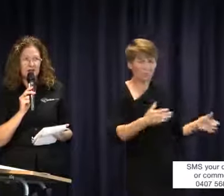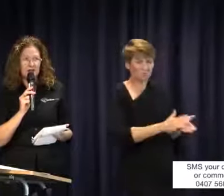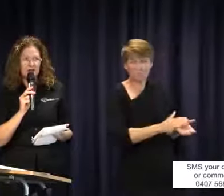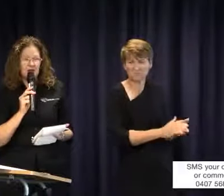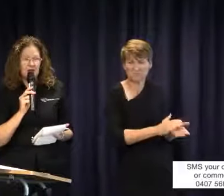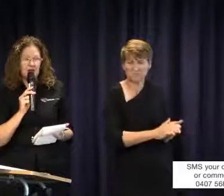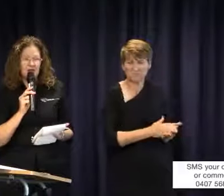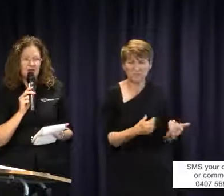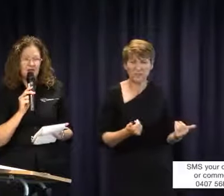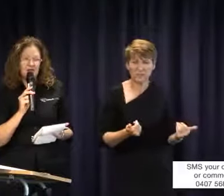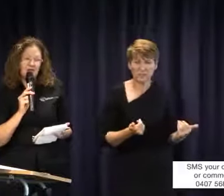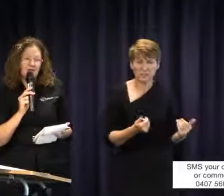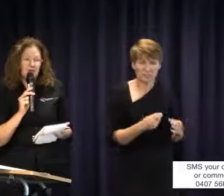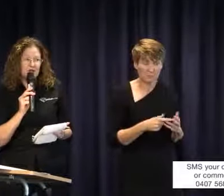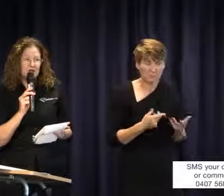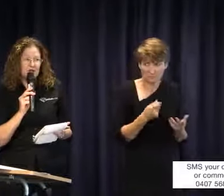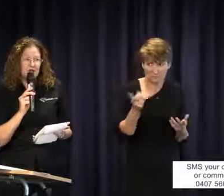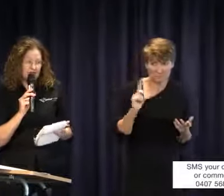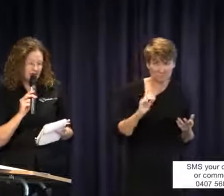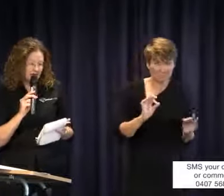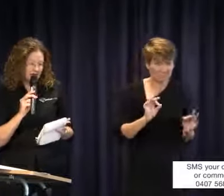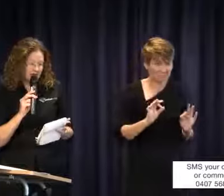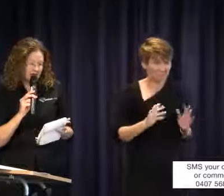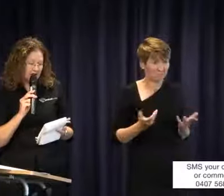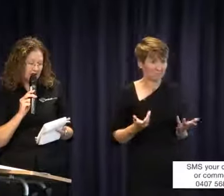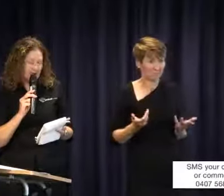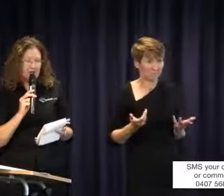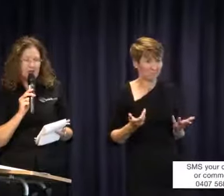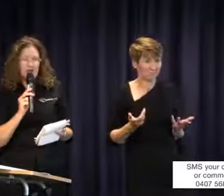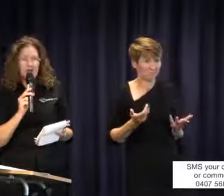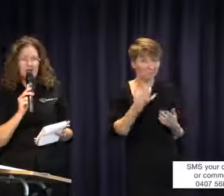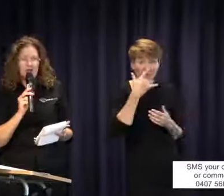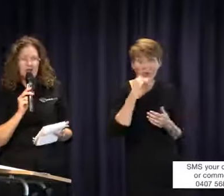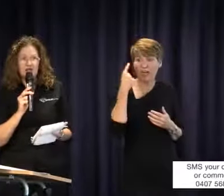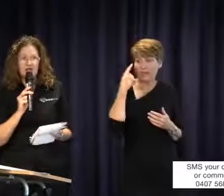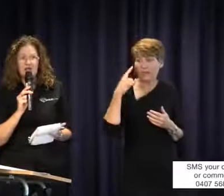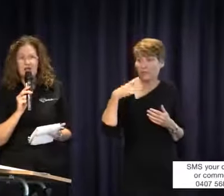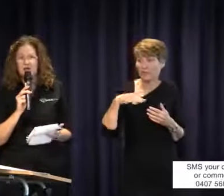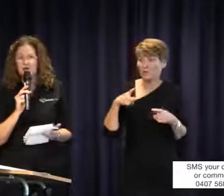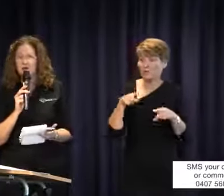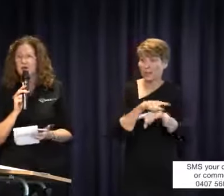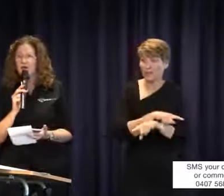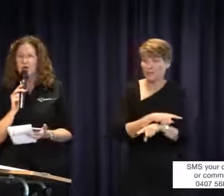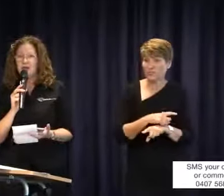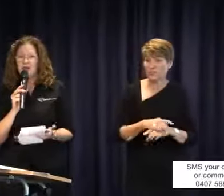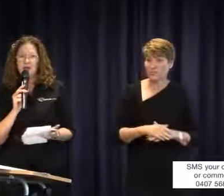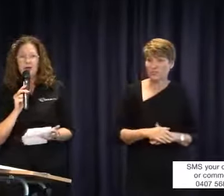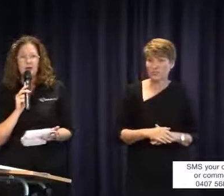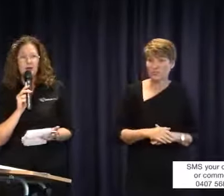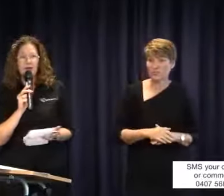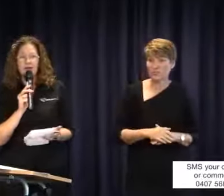ever met. Unfortunately, I think that it needs to change, just as it has for people who work